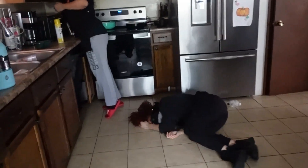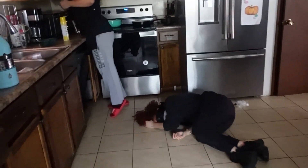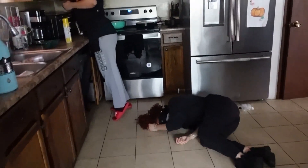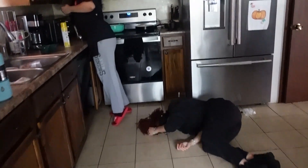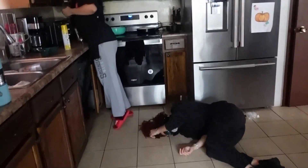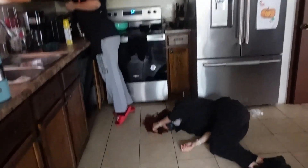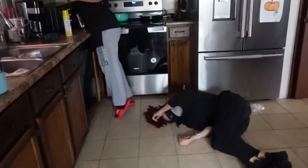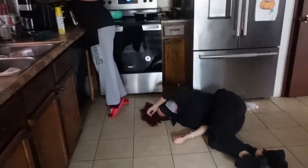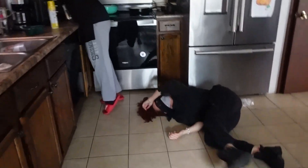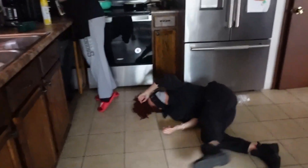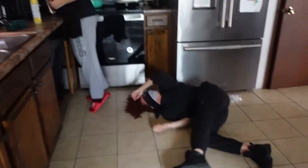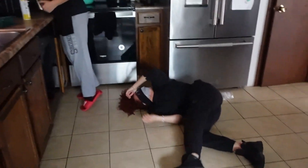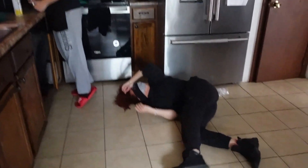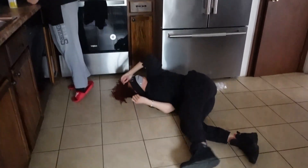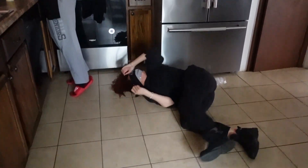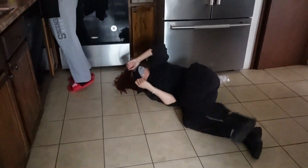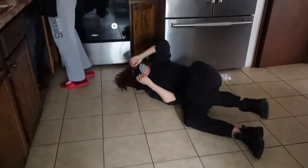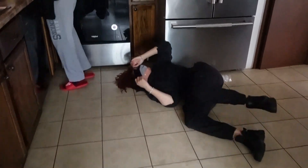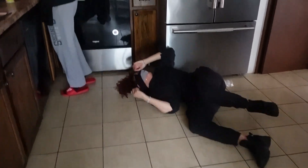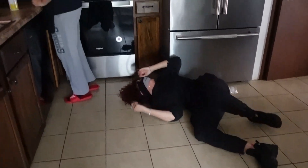are you okay I'm gonna take